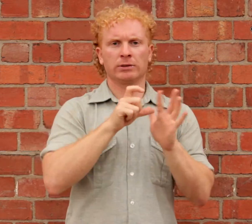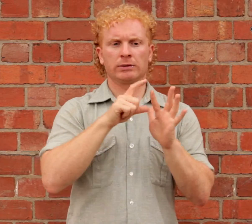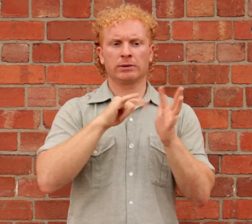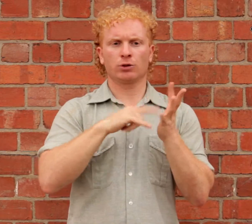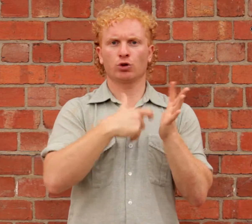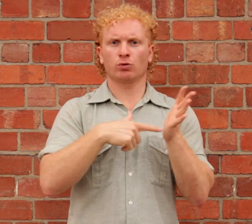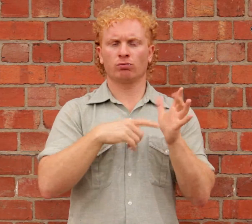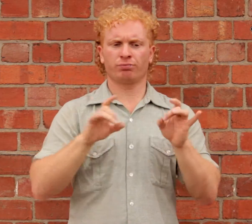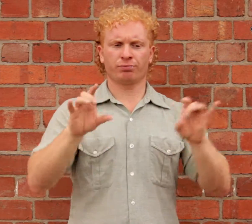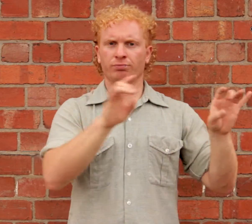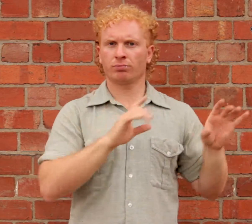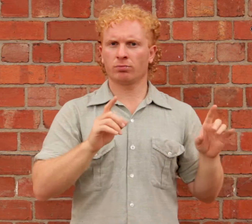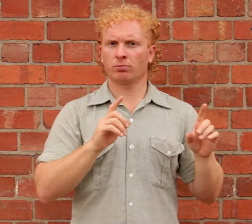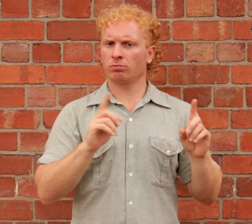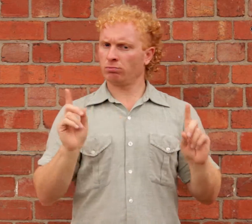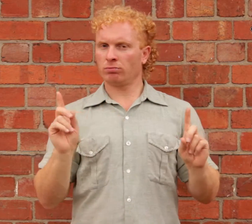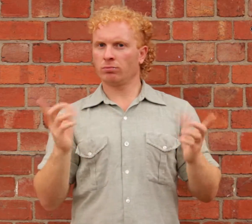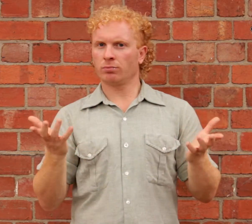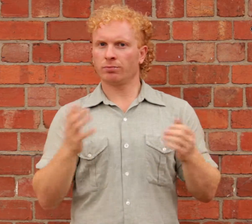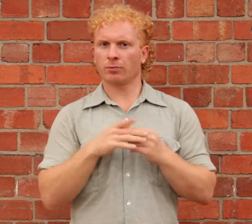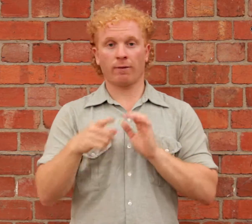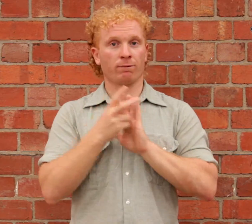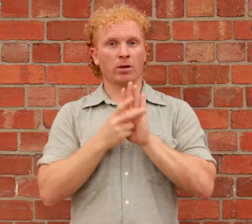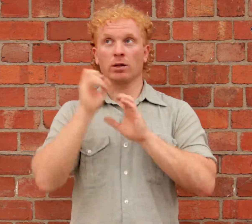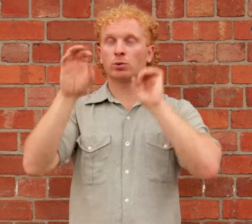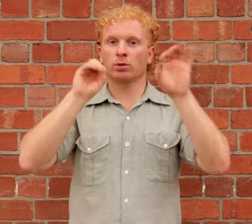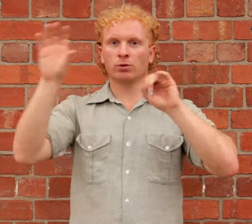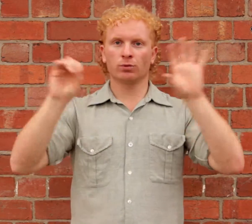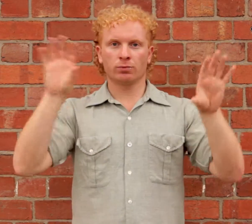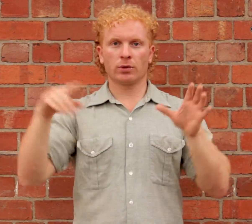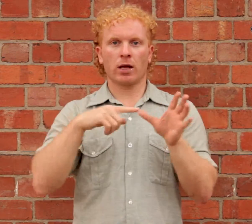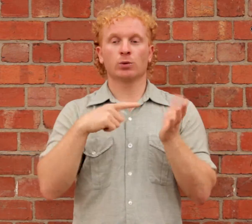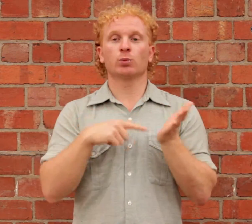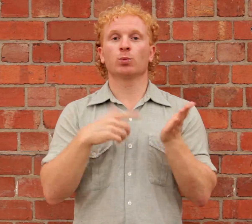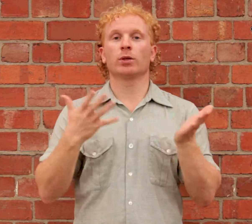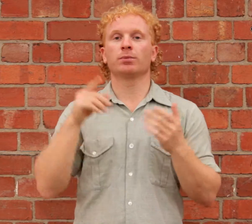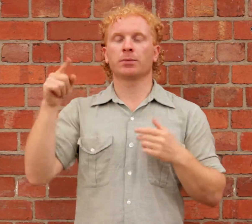Australian desert landscape in her video installation